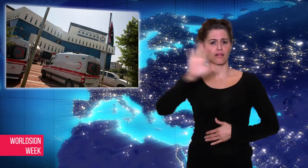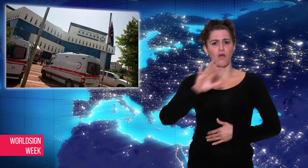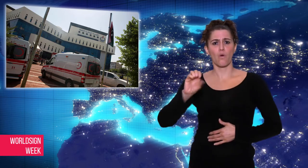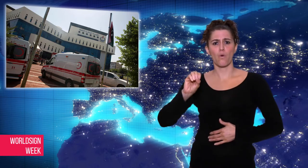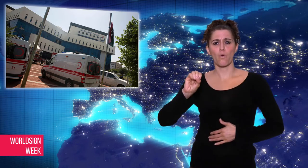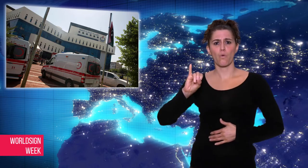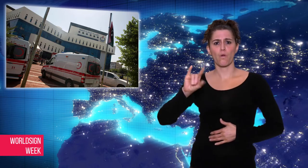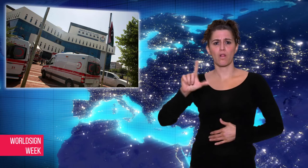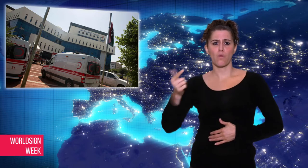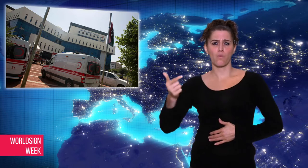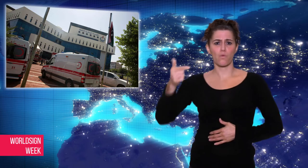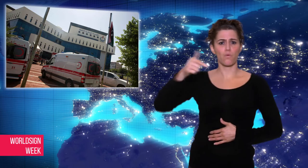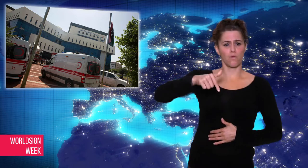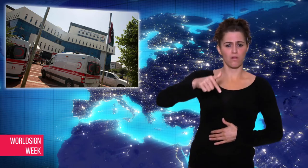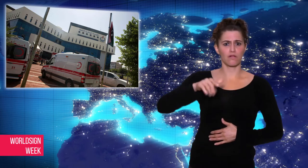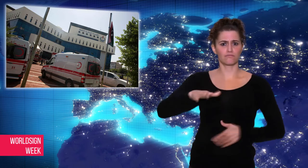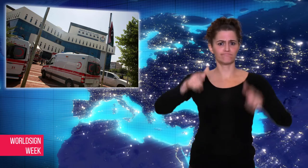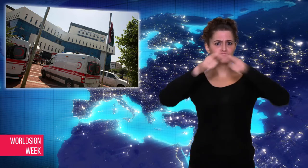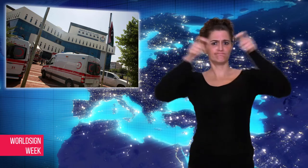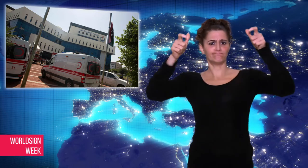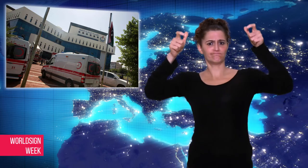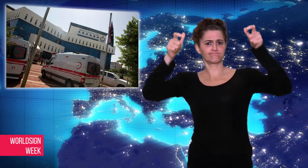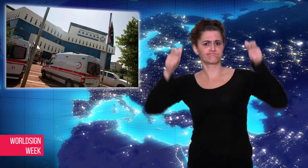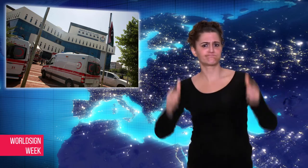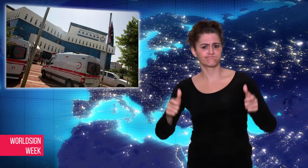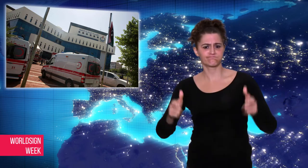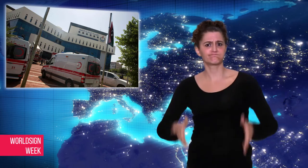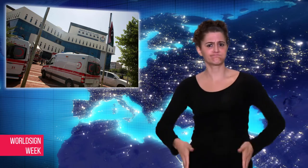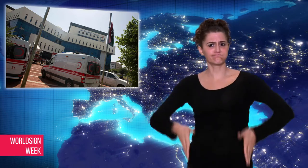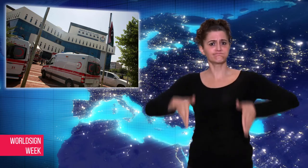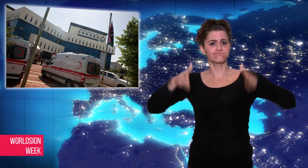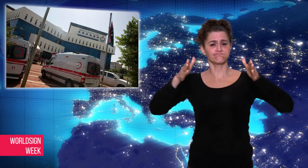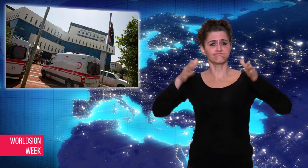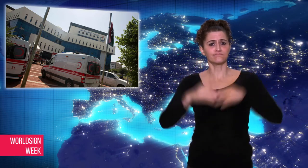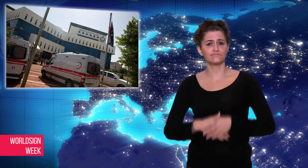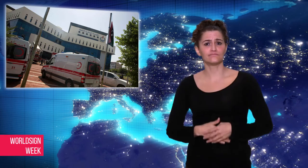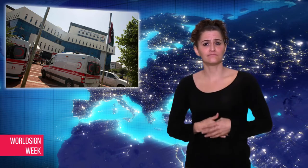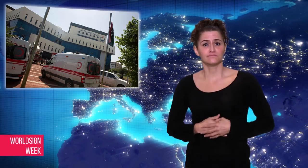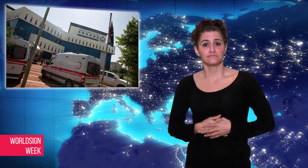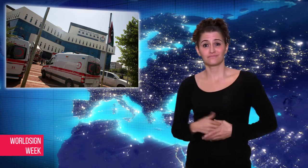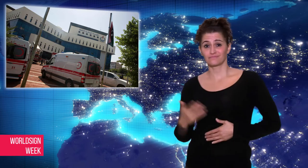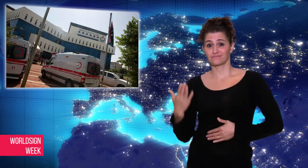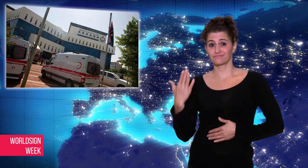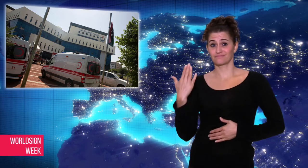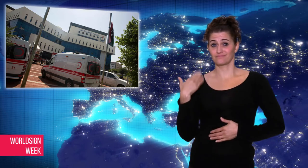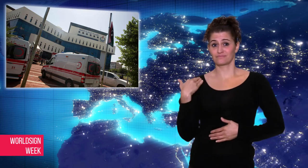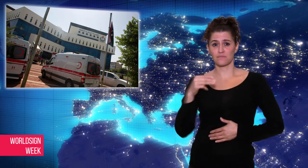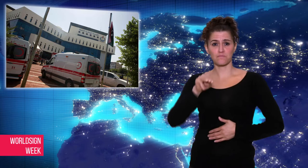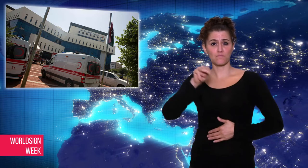city of Tripoli on Monday and set off